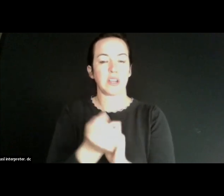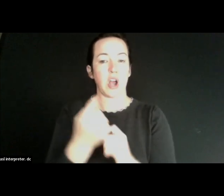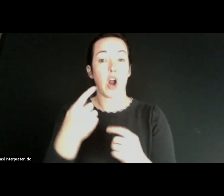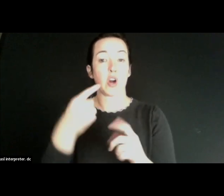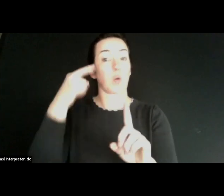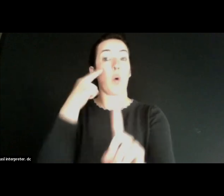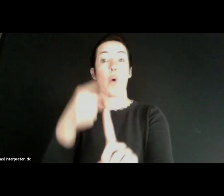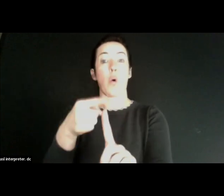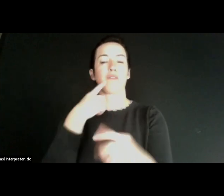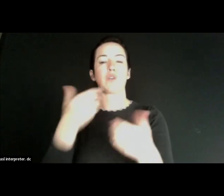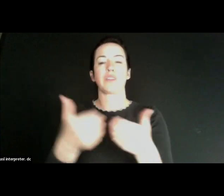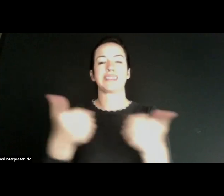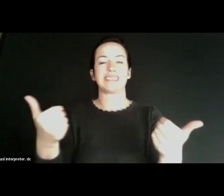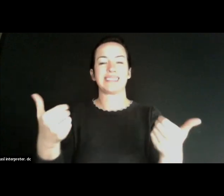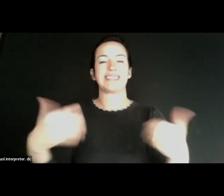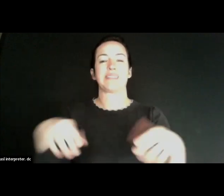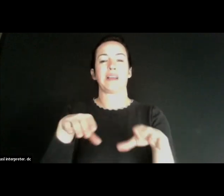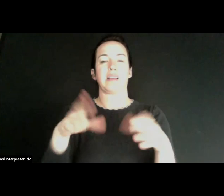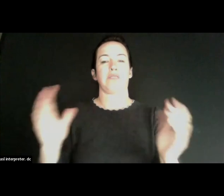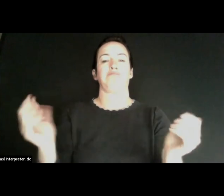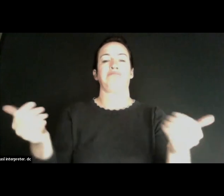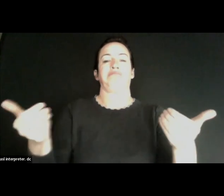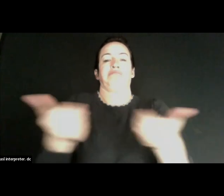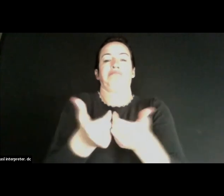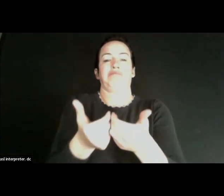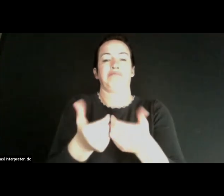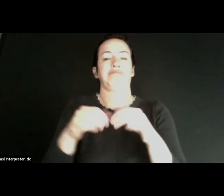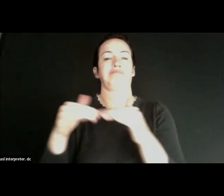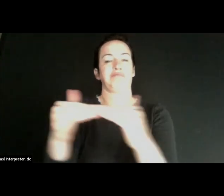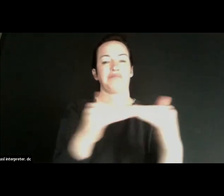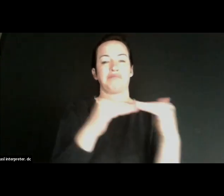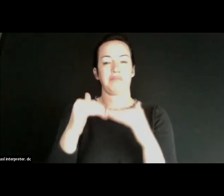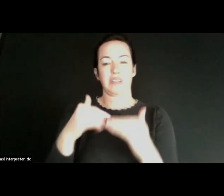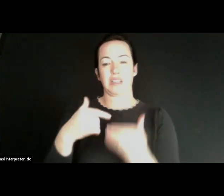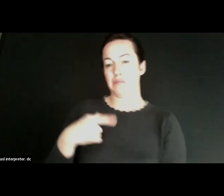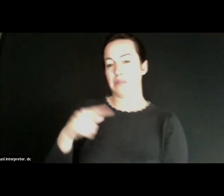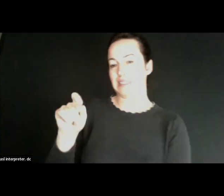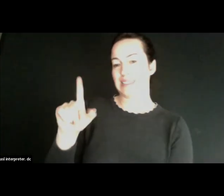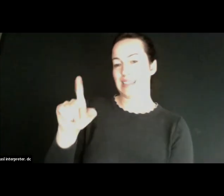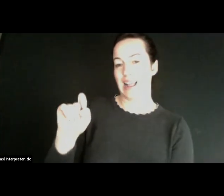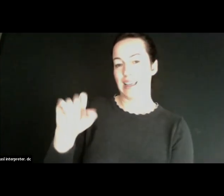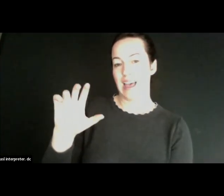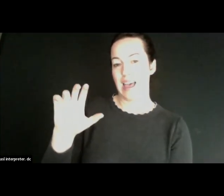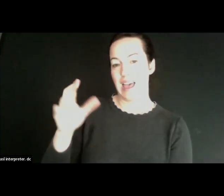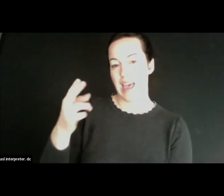divide and my area in particular. I work in telehealth but the ways that we have been working,